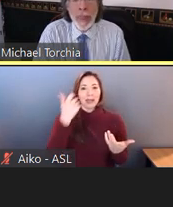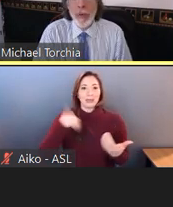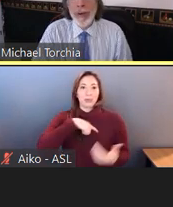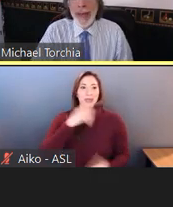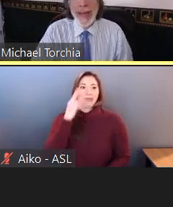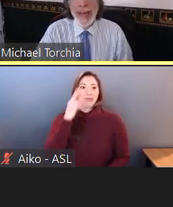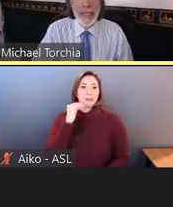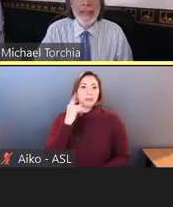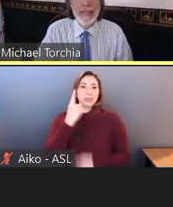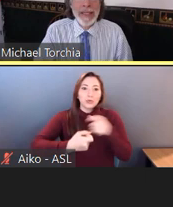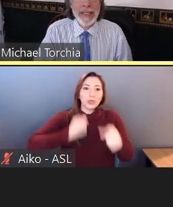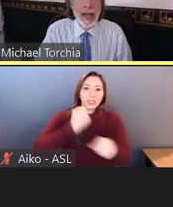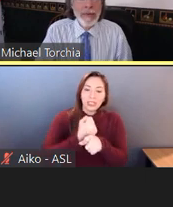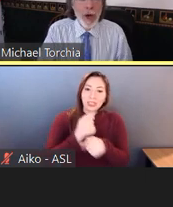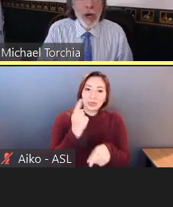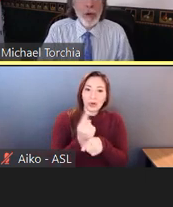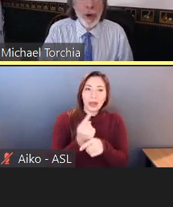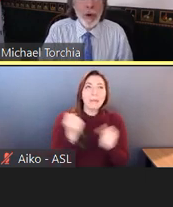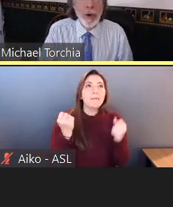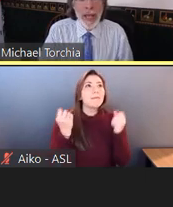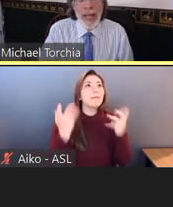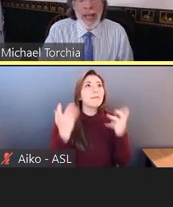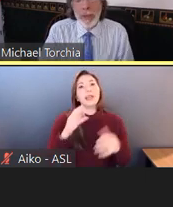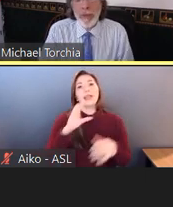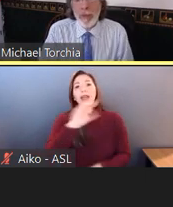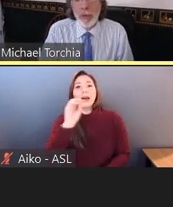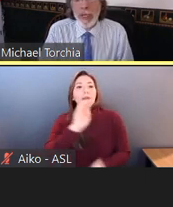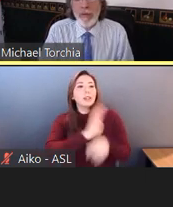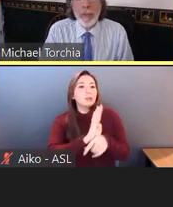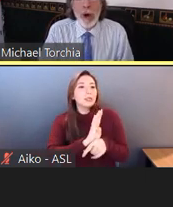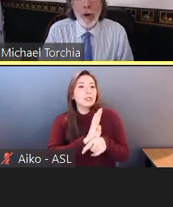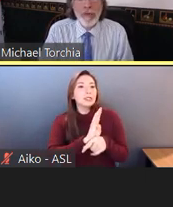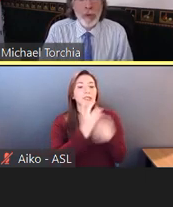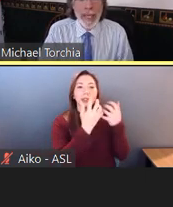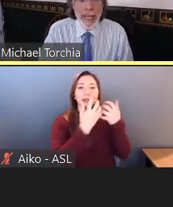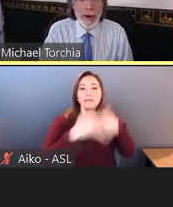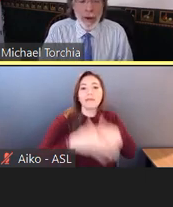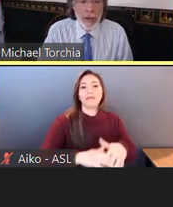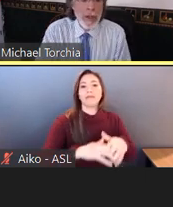when many businesses have gone remote, and people have been working from home for a year.